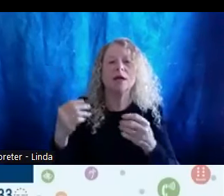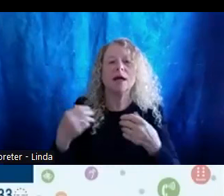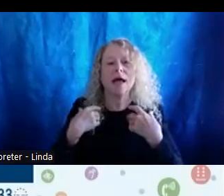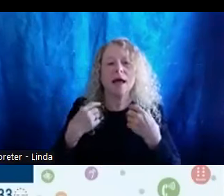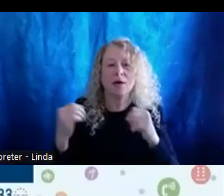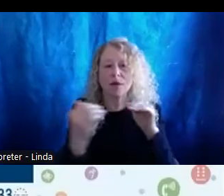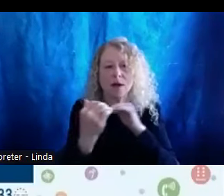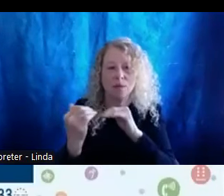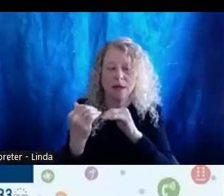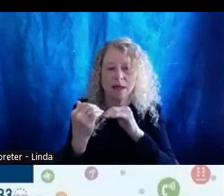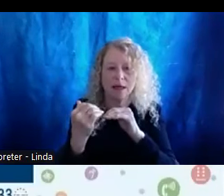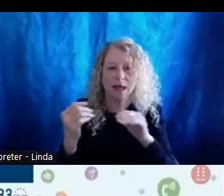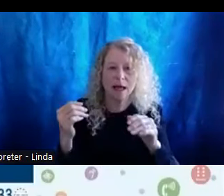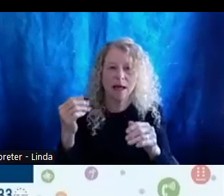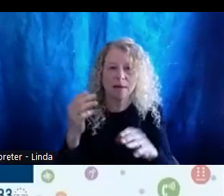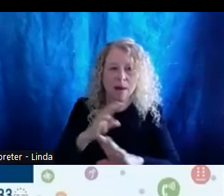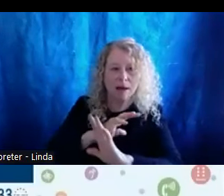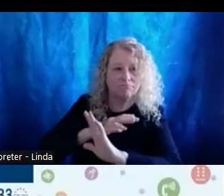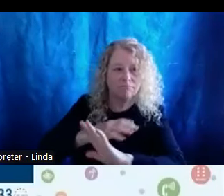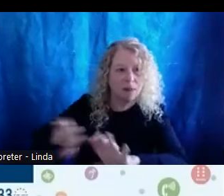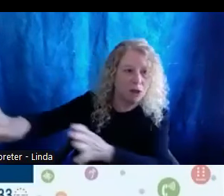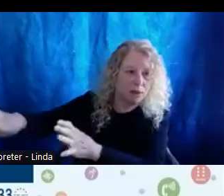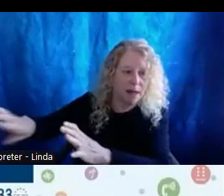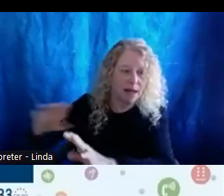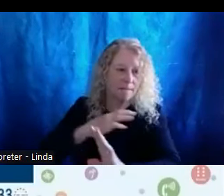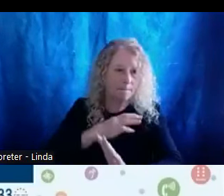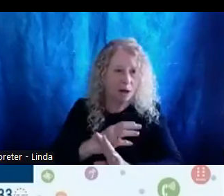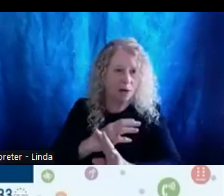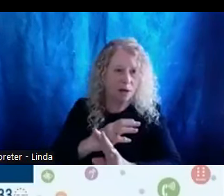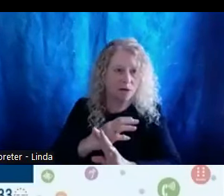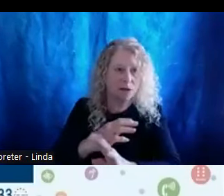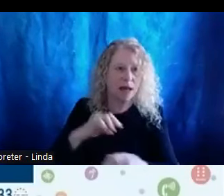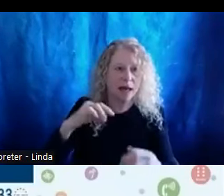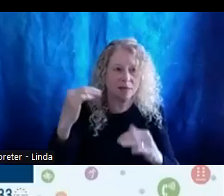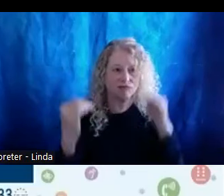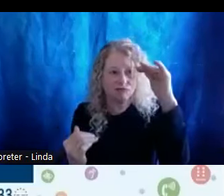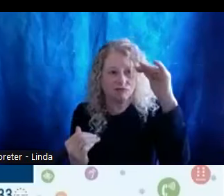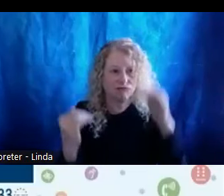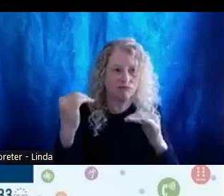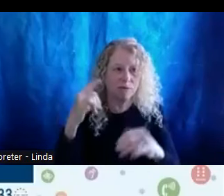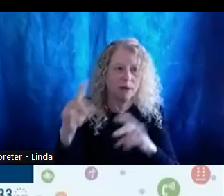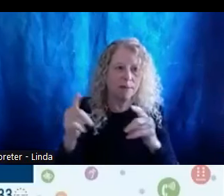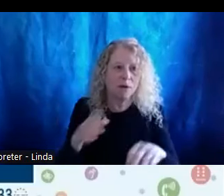barriers and disparities for people with disabilities throughout Oregon. She does this by intertwining equity,